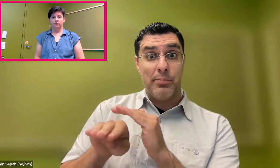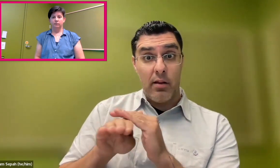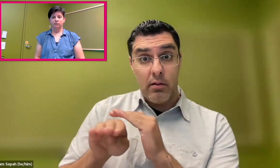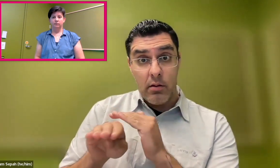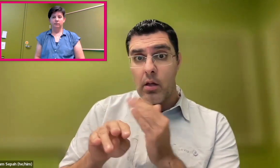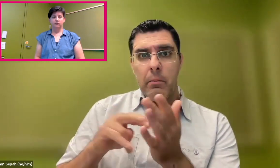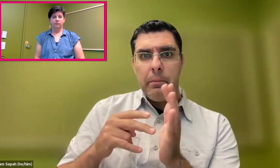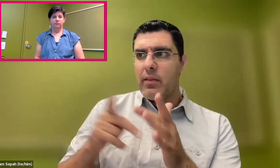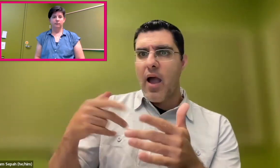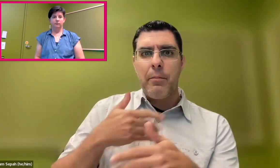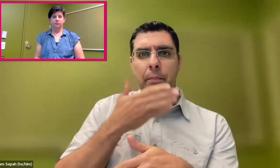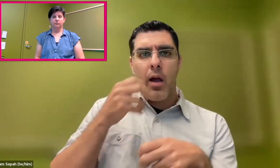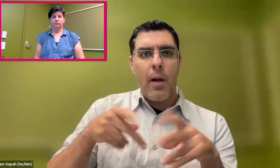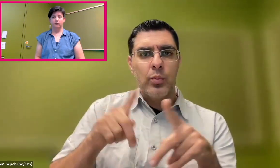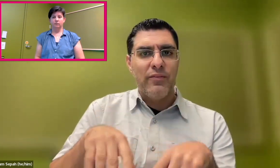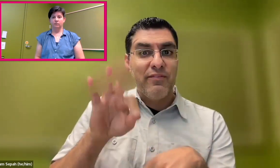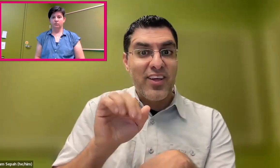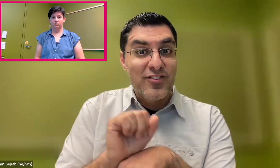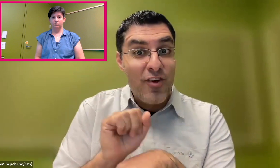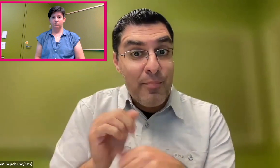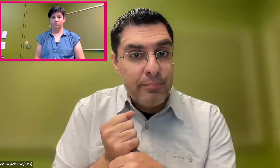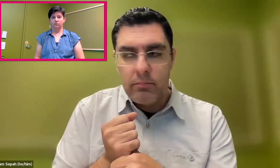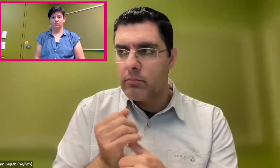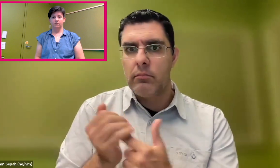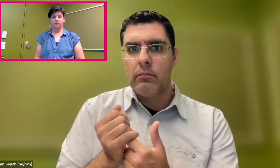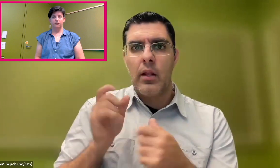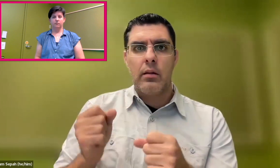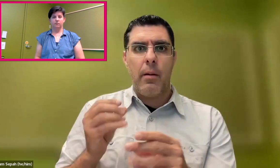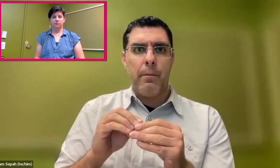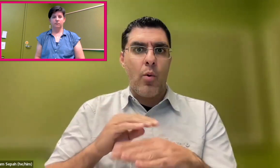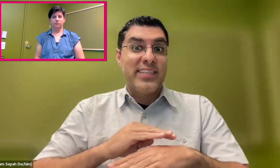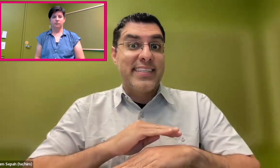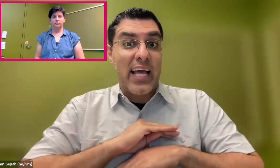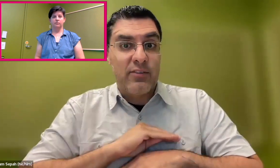So if you make things more accessible to these people, these people will find more jobs,